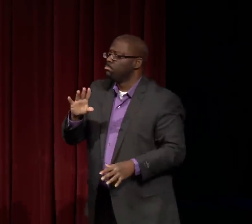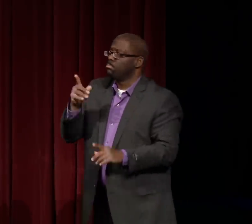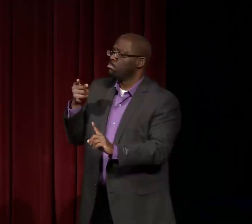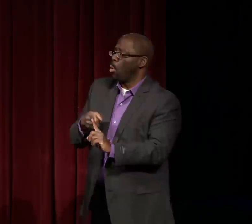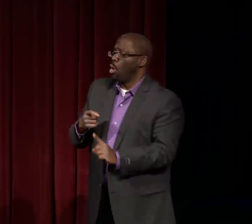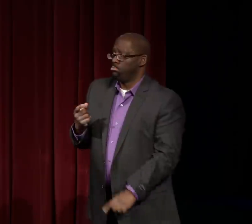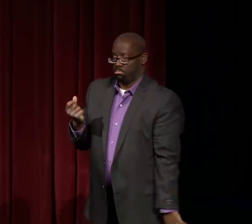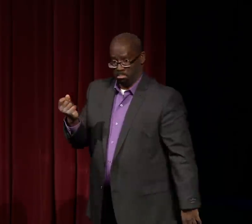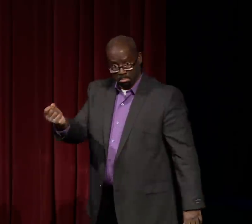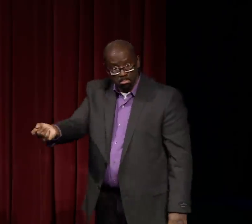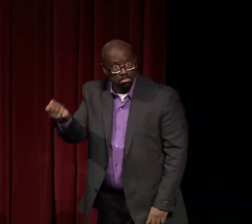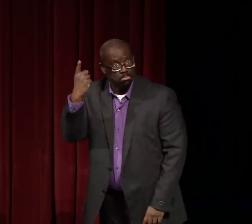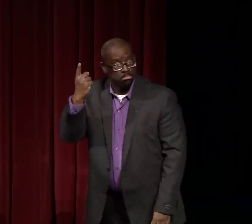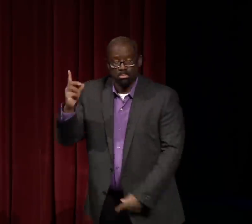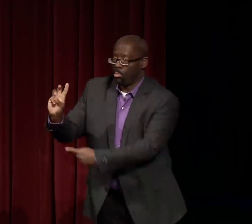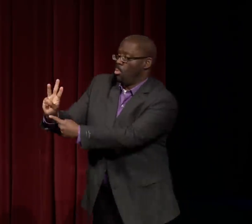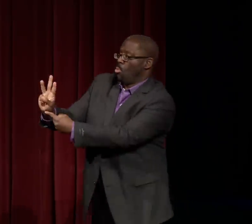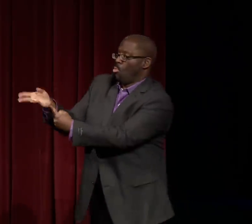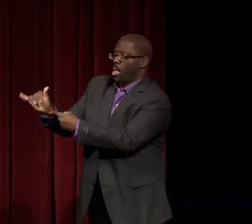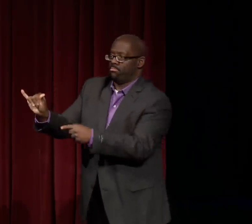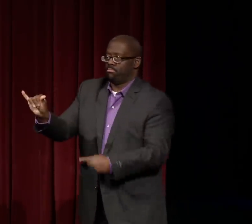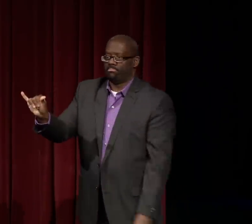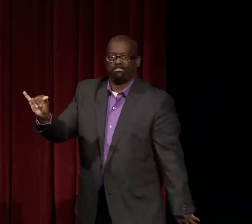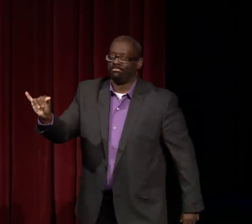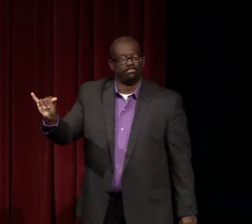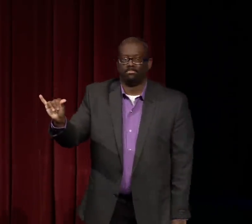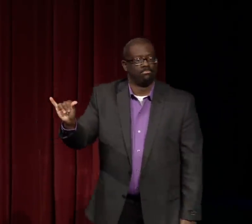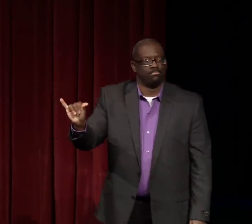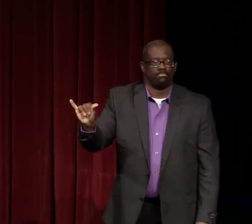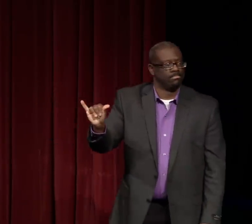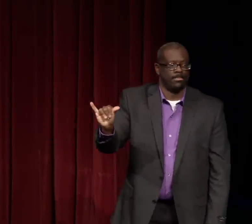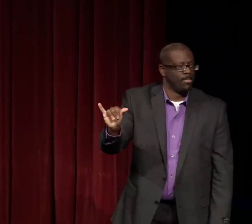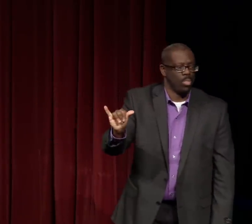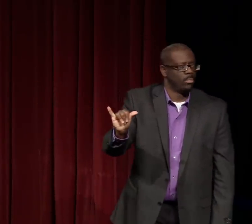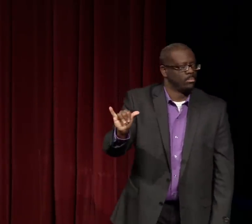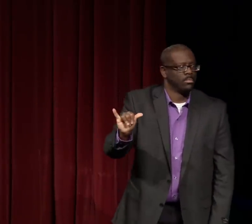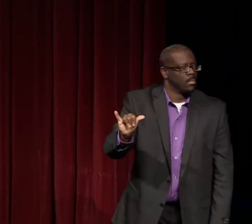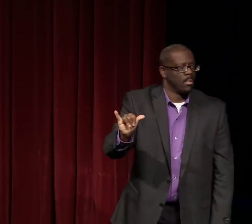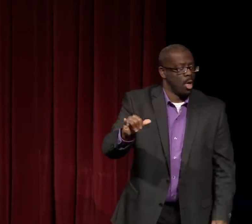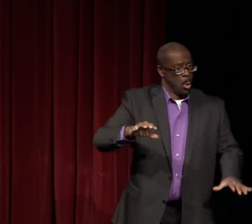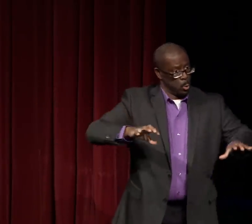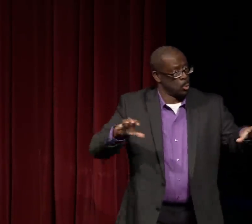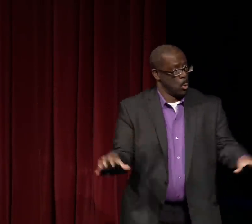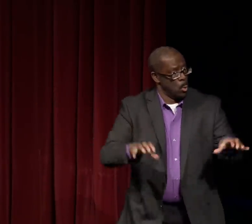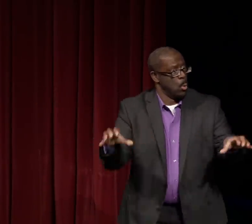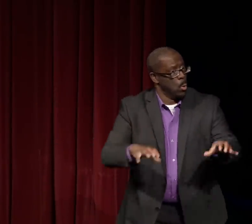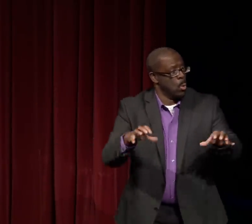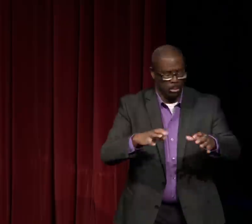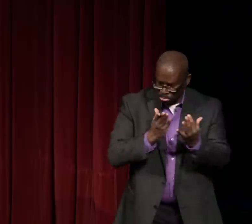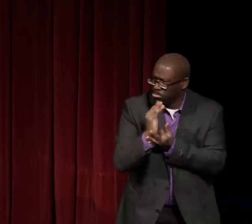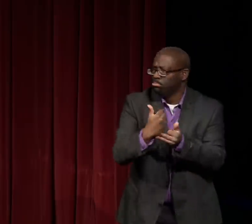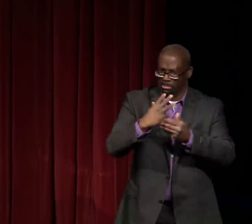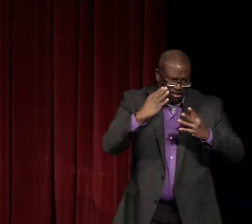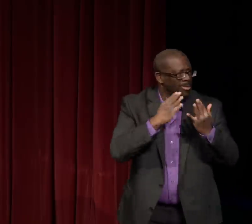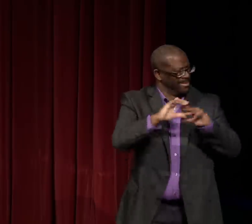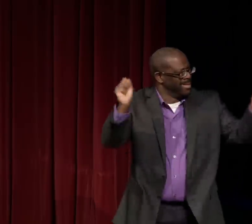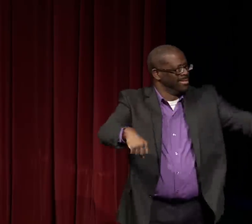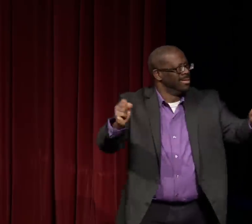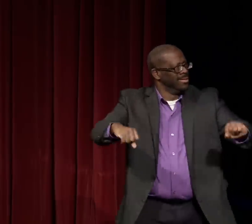And they would be very engaged. But they might not really understand why, or the back story.